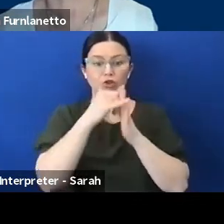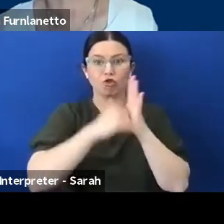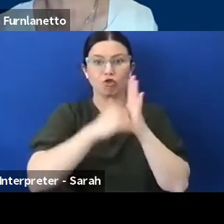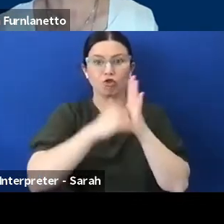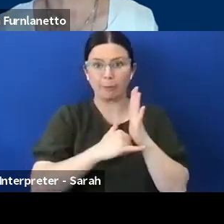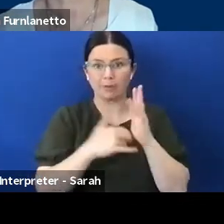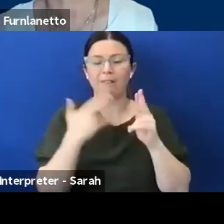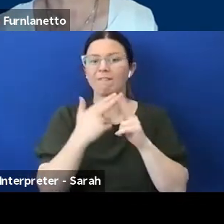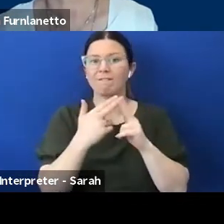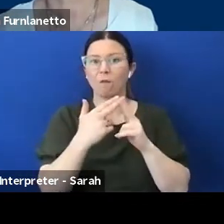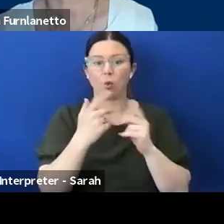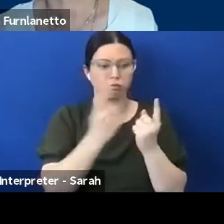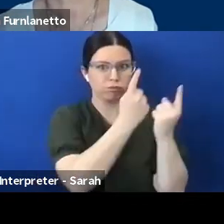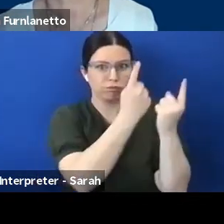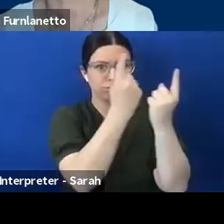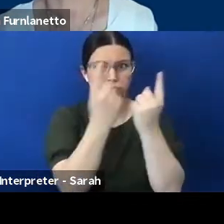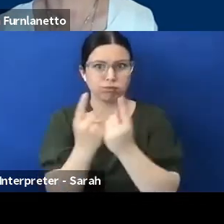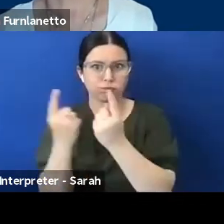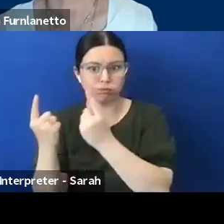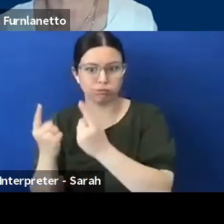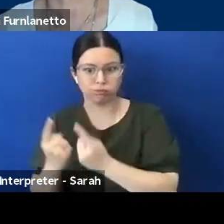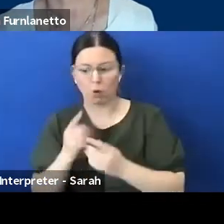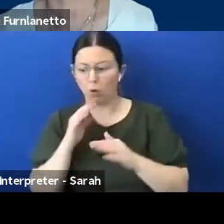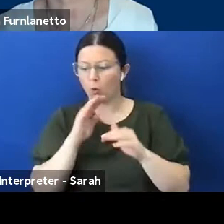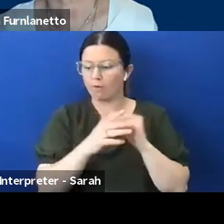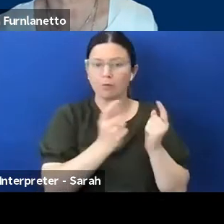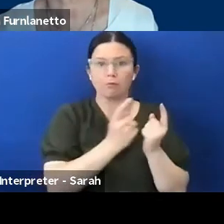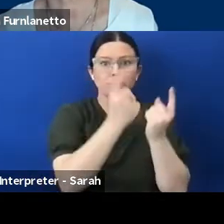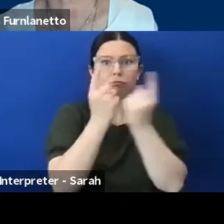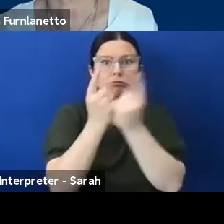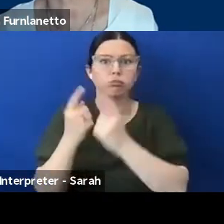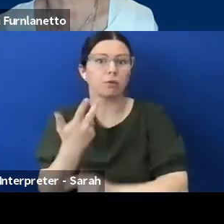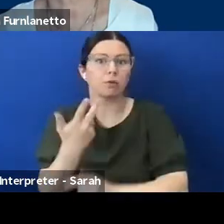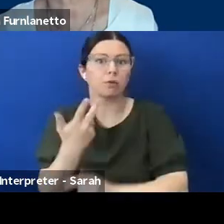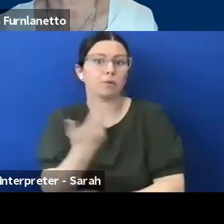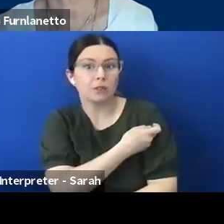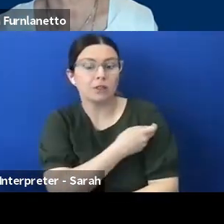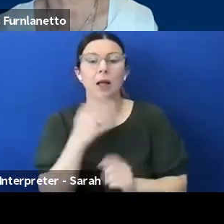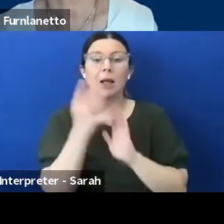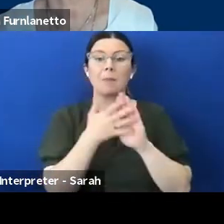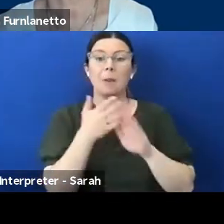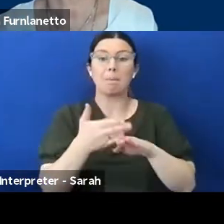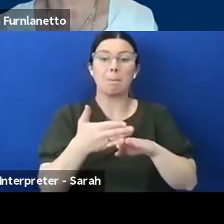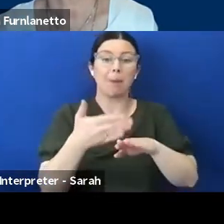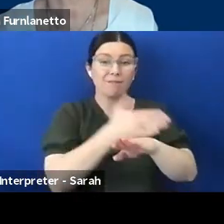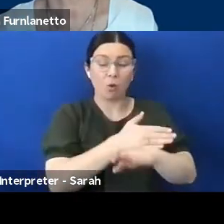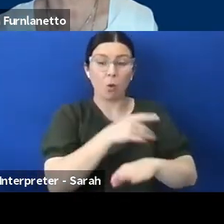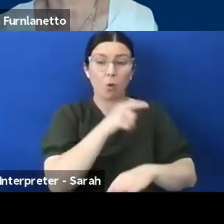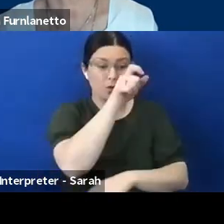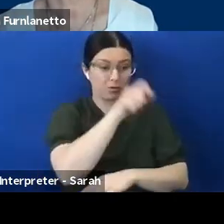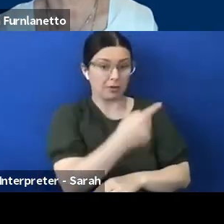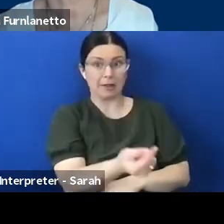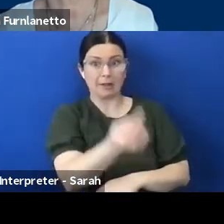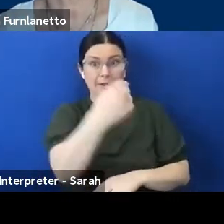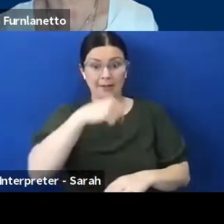kind of vaccination, allowing people before they step into that experience to understand